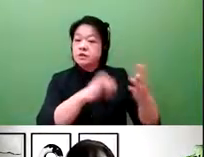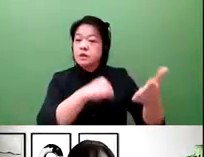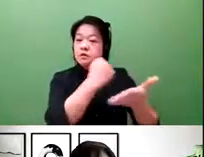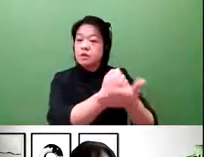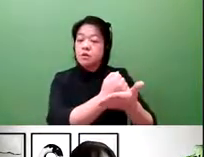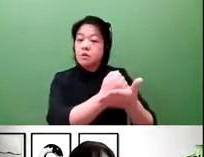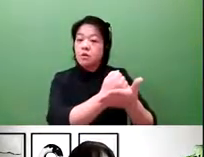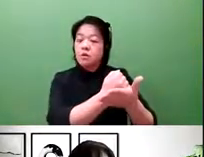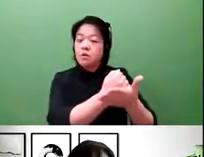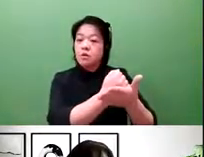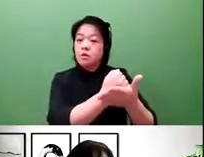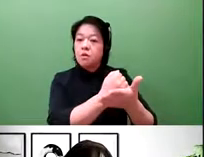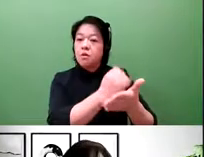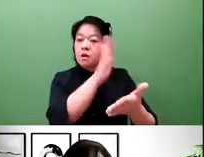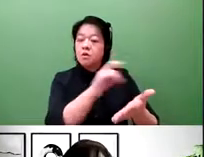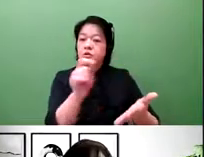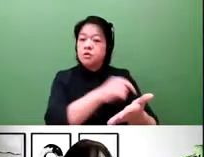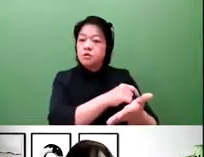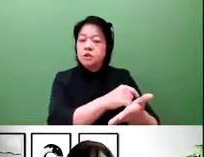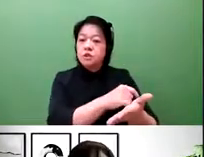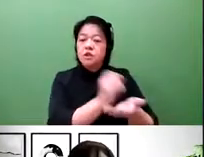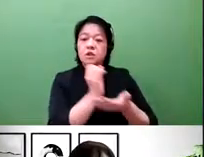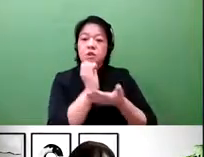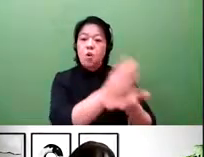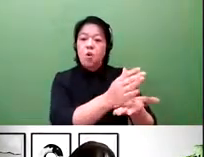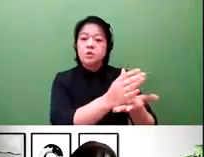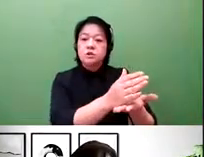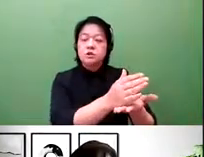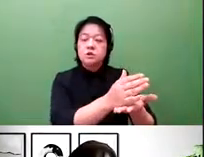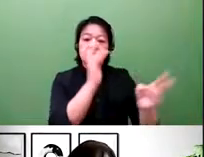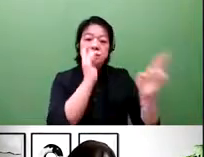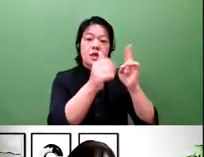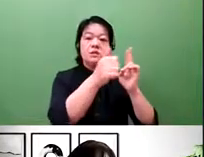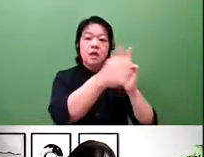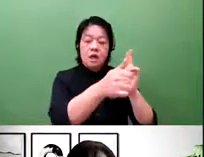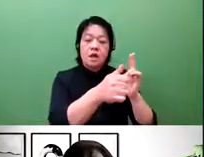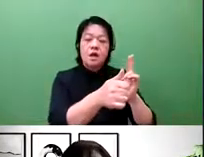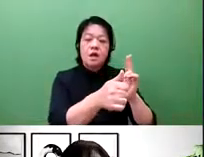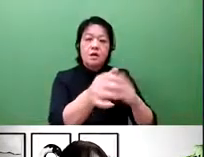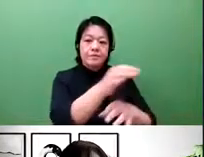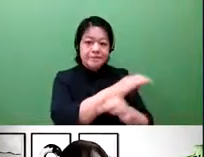after business succeeds, the investors